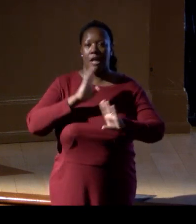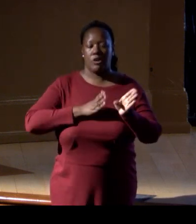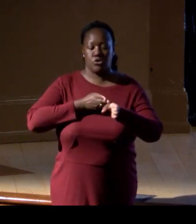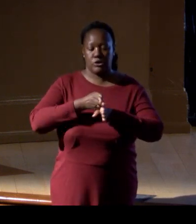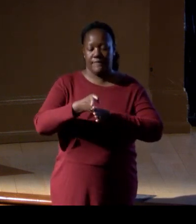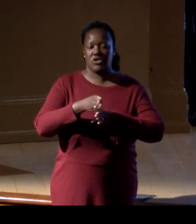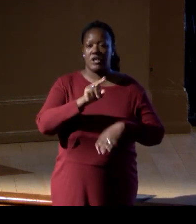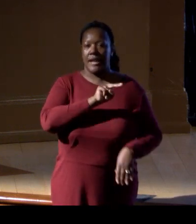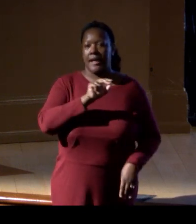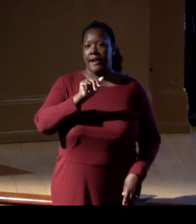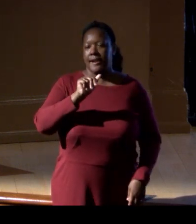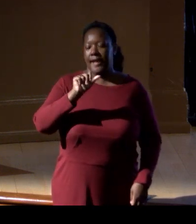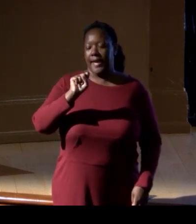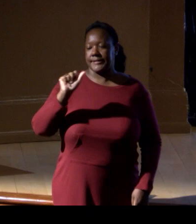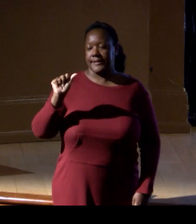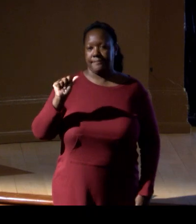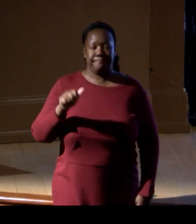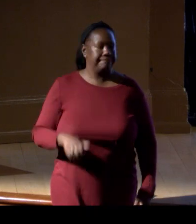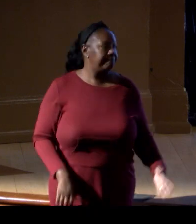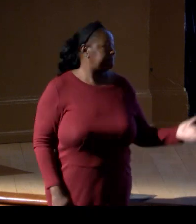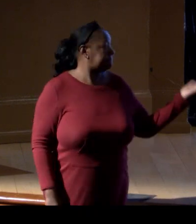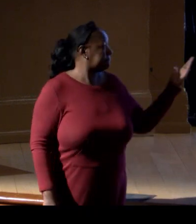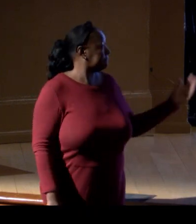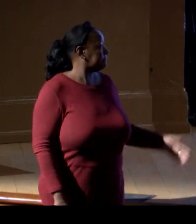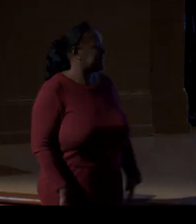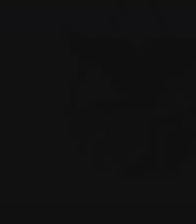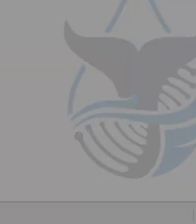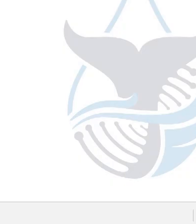So take it away, Woody Space. - Space.